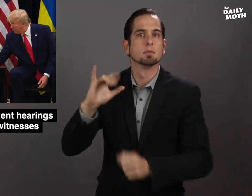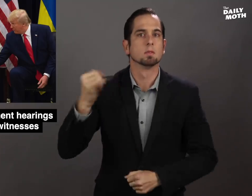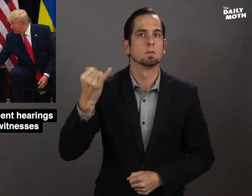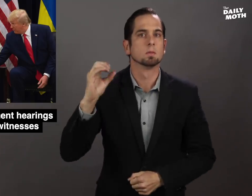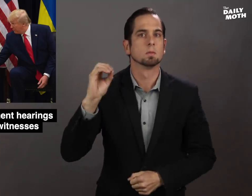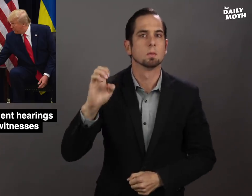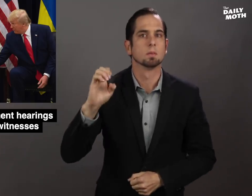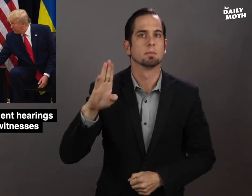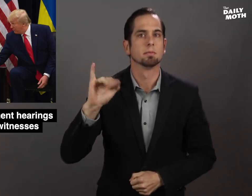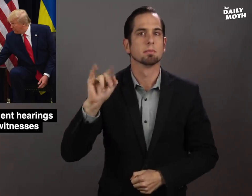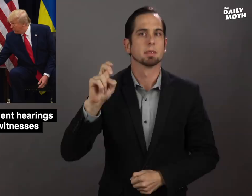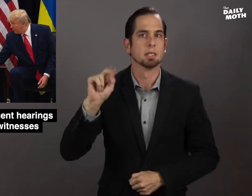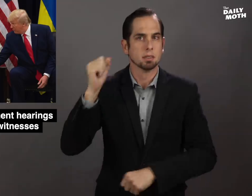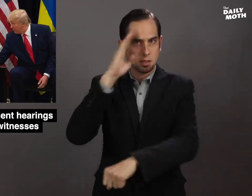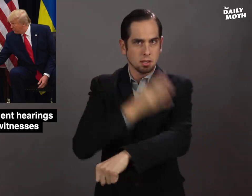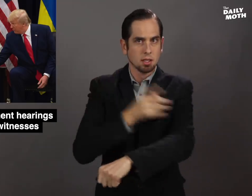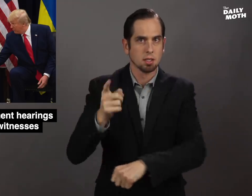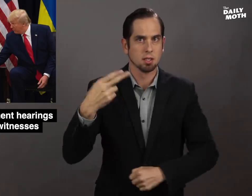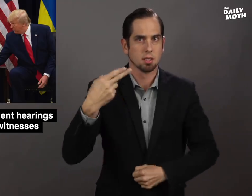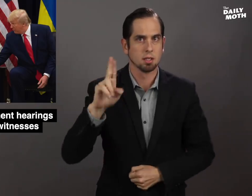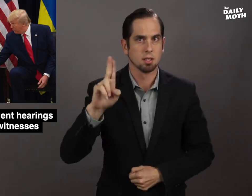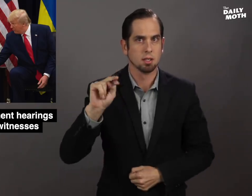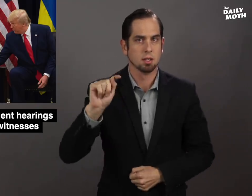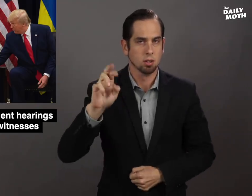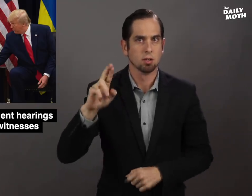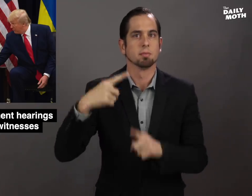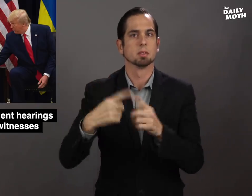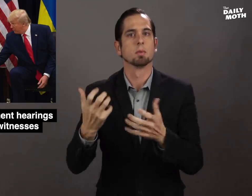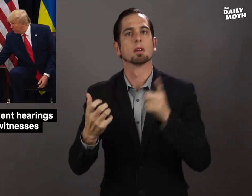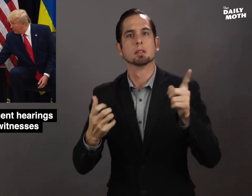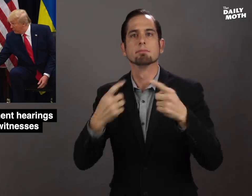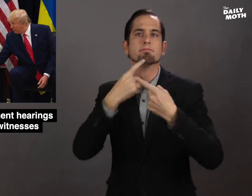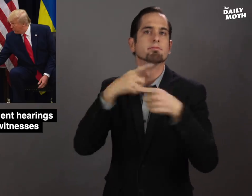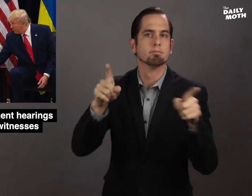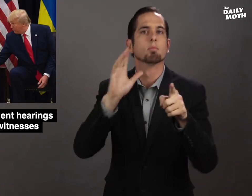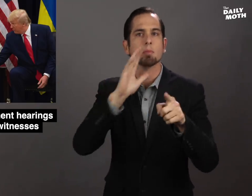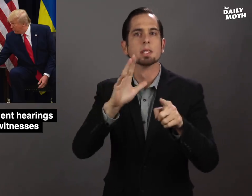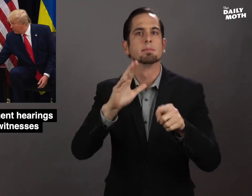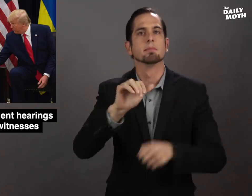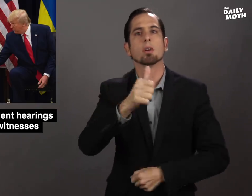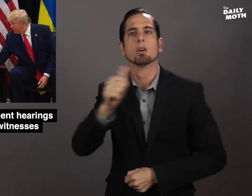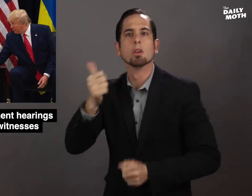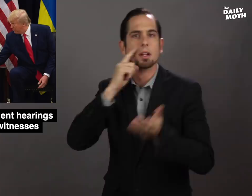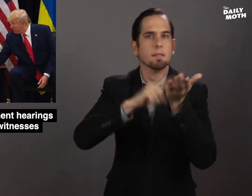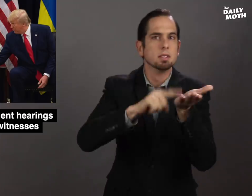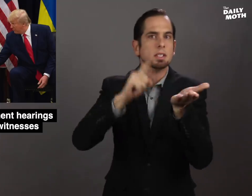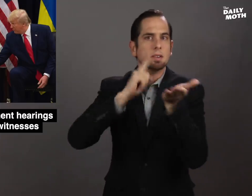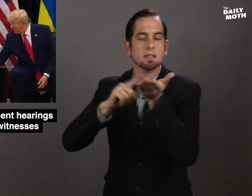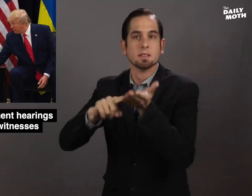Joe Biden's son, Hunter, and other investigations